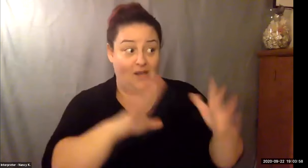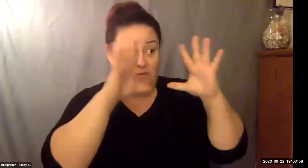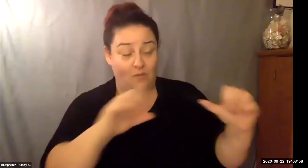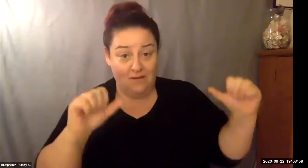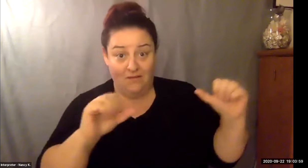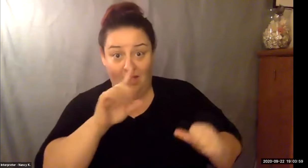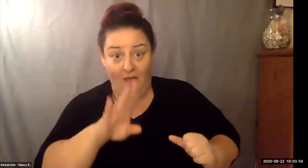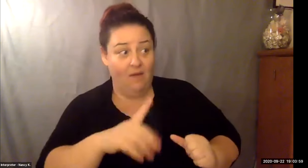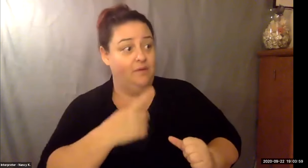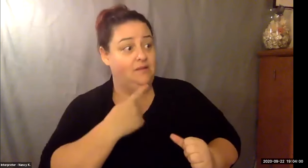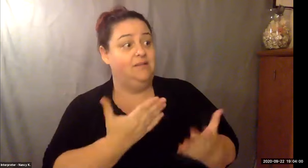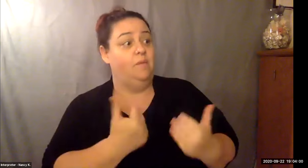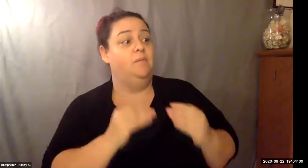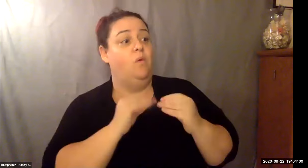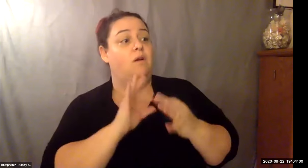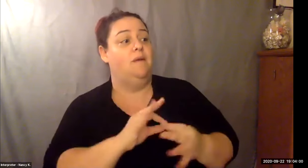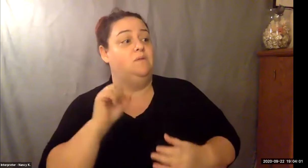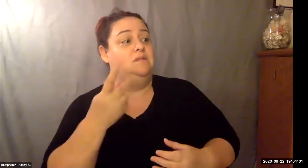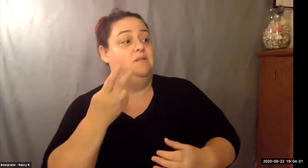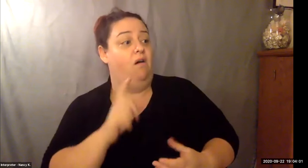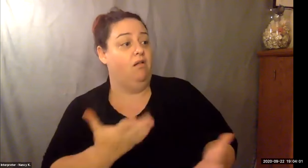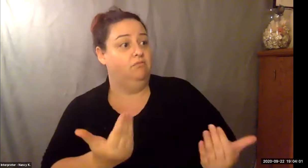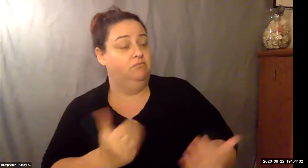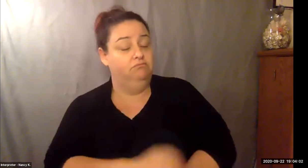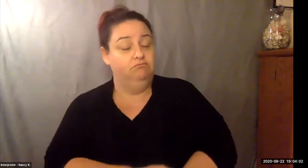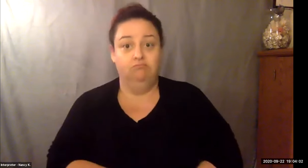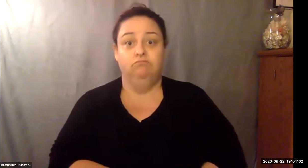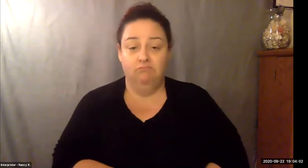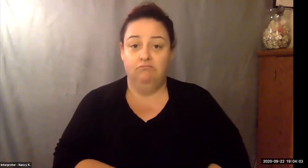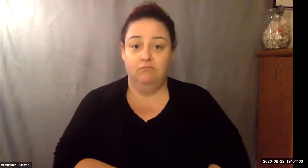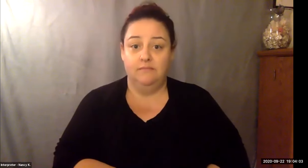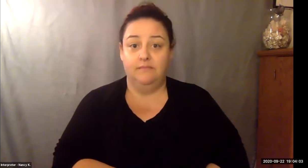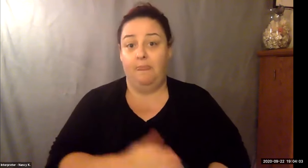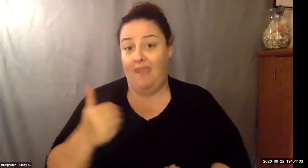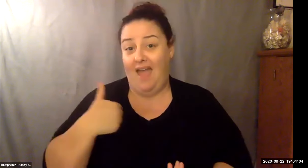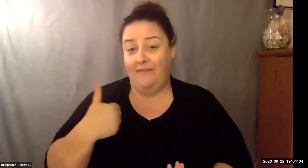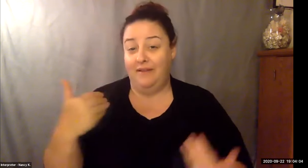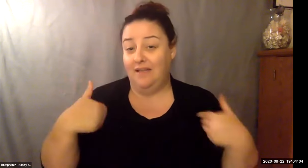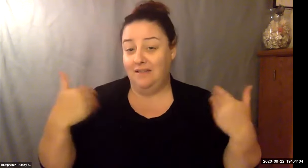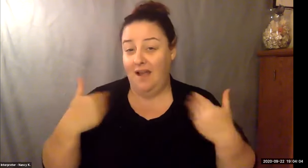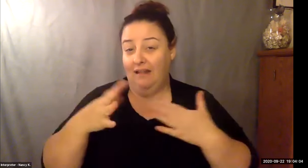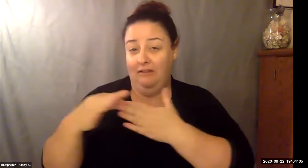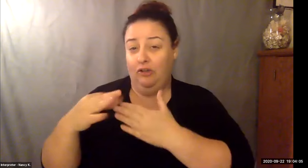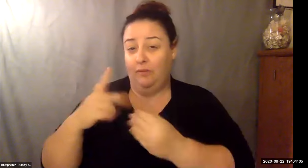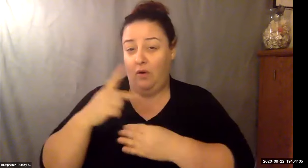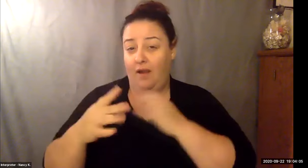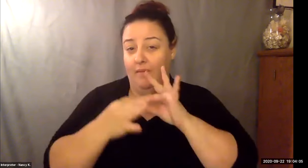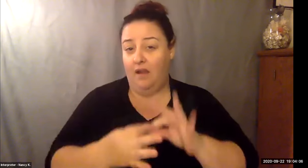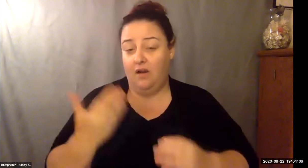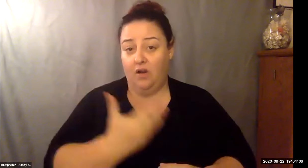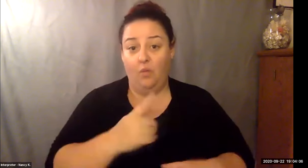Ndidi Chimah (RIT Student): A lot also question Mr. Wallace in terms of what's called, how would you recommend students who may be interested in getting involved.